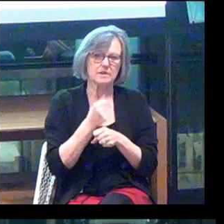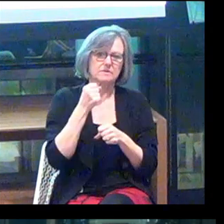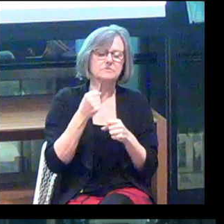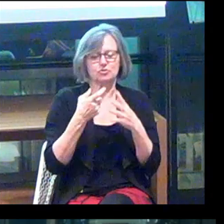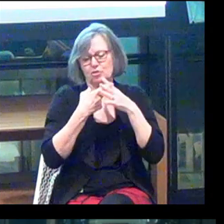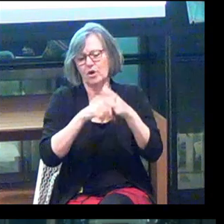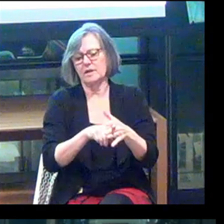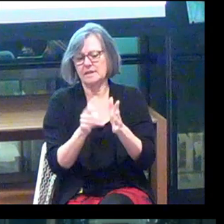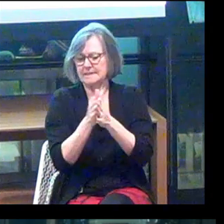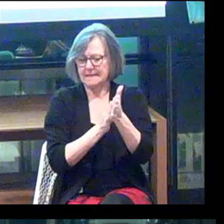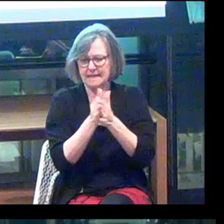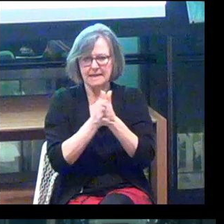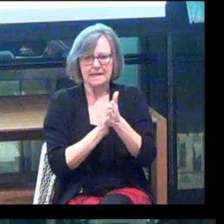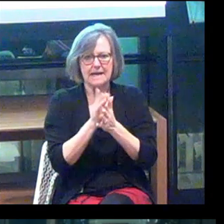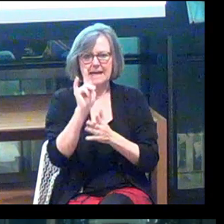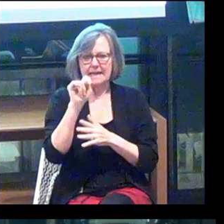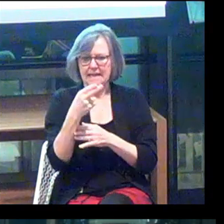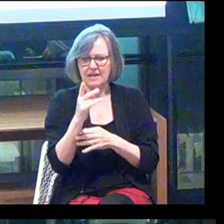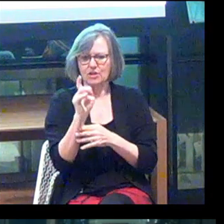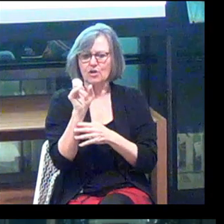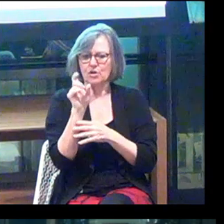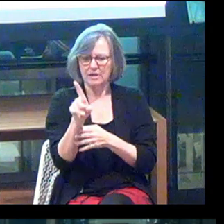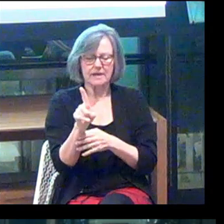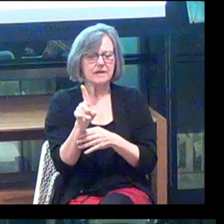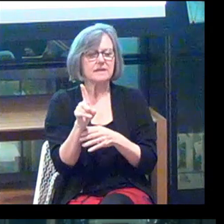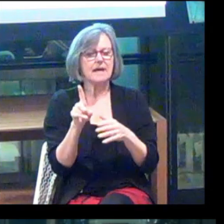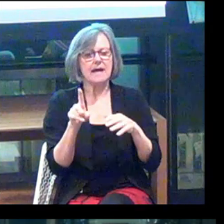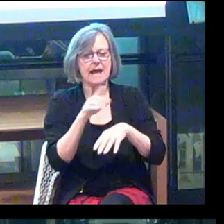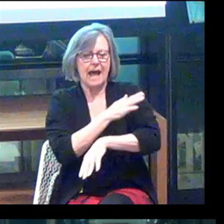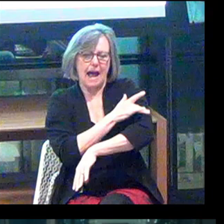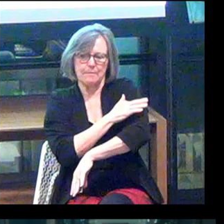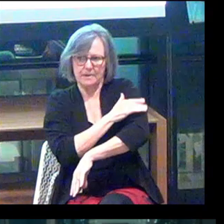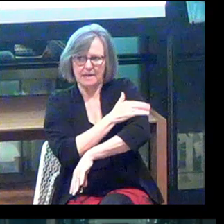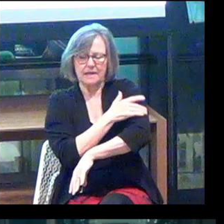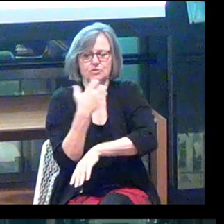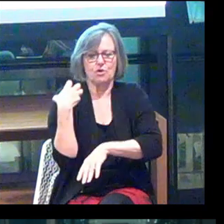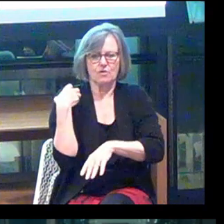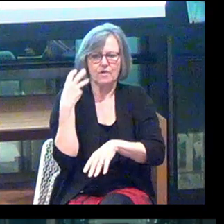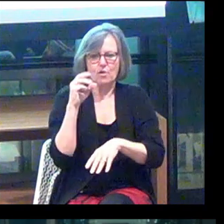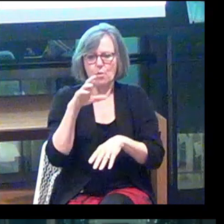We have Keith Kirkland, who is the chief haptics officer of Wear.Works.